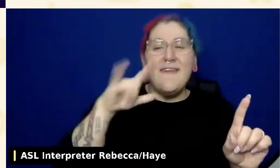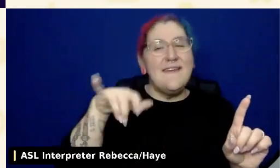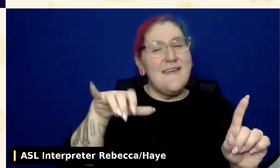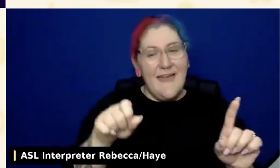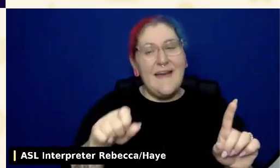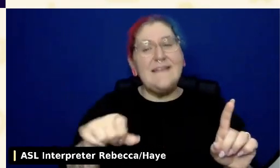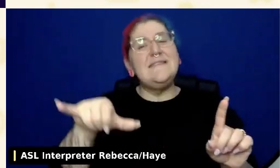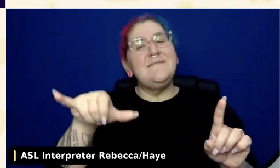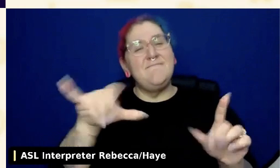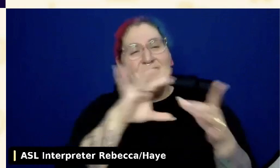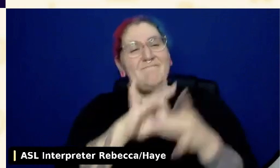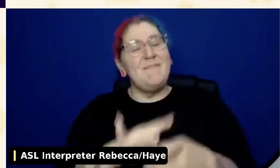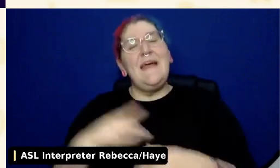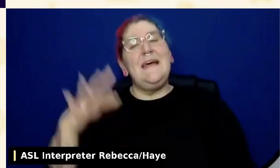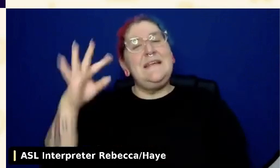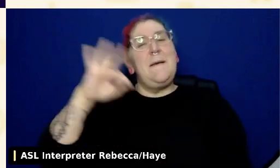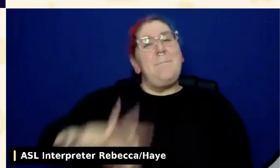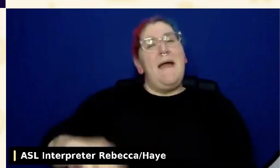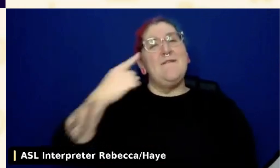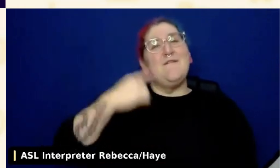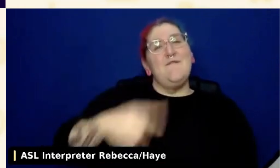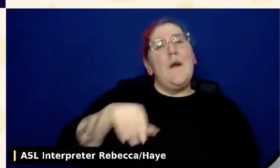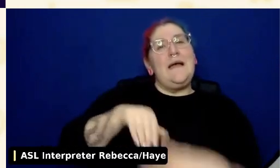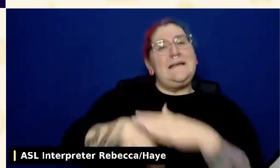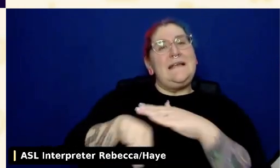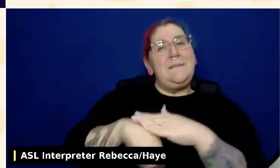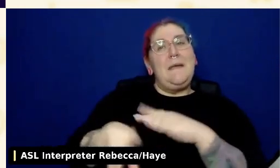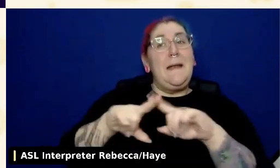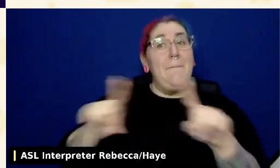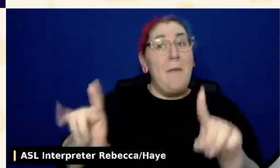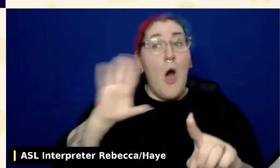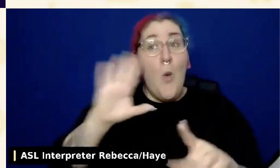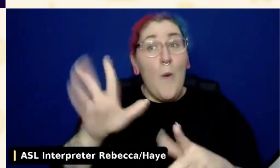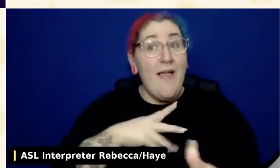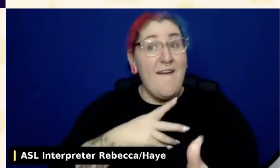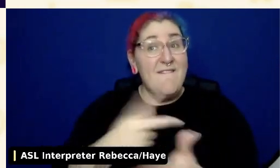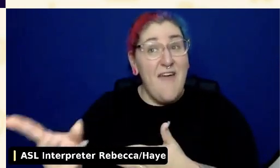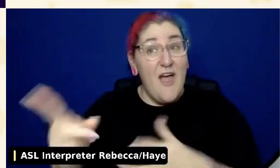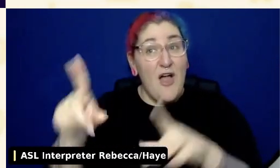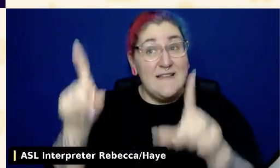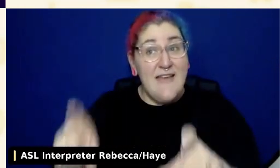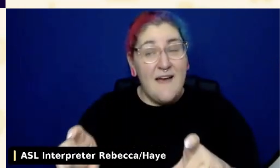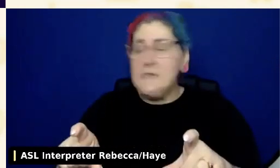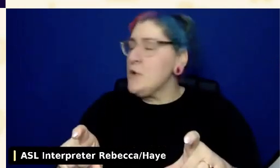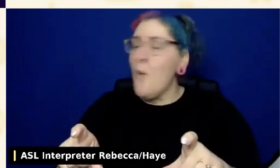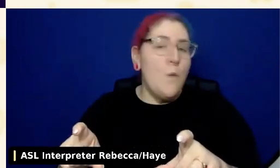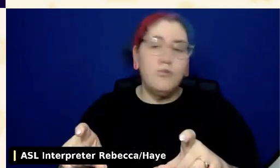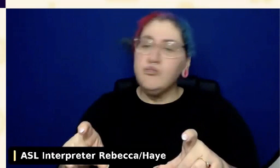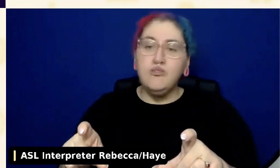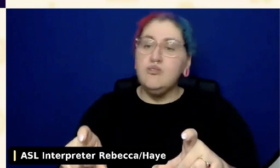but it is not currently something that will cause your site to fail and accessibility. So this is a bonus that we give to users.